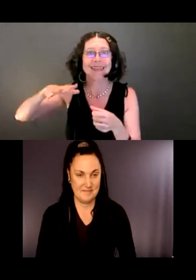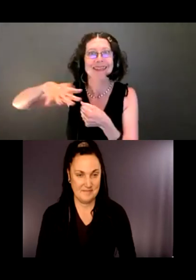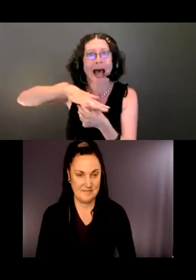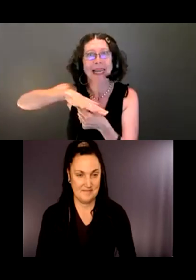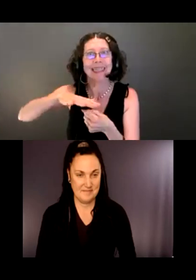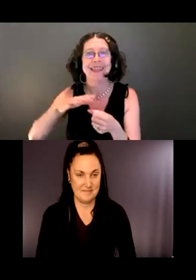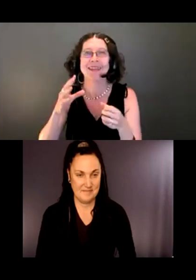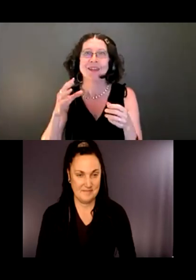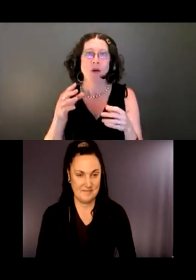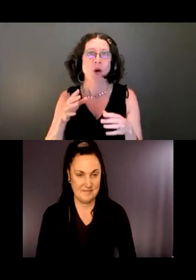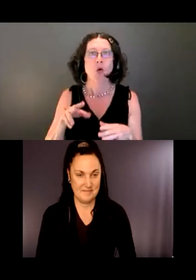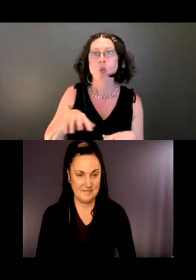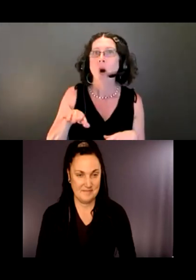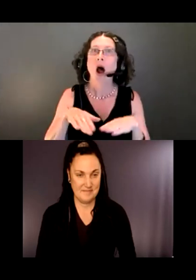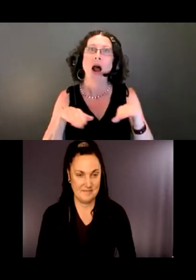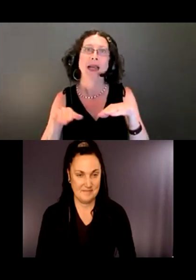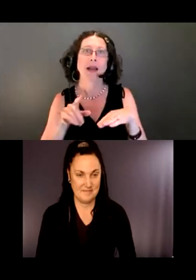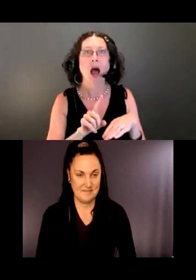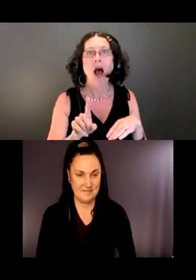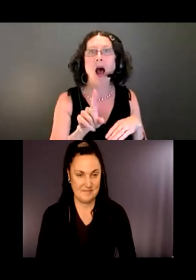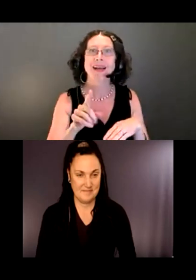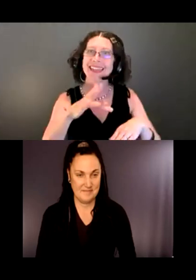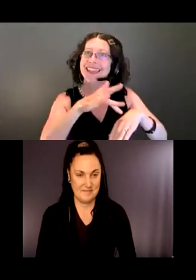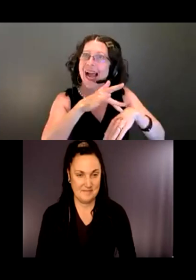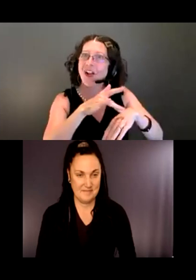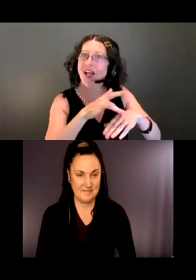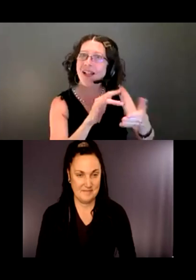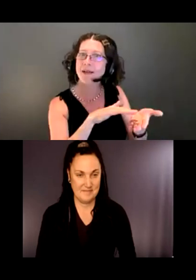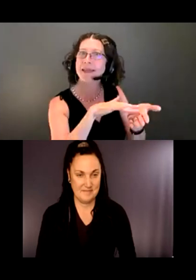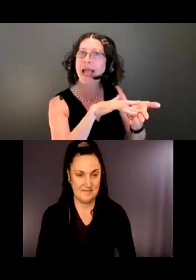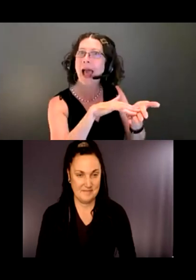It can be paired with an audio tour so that they cannot only